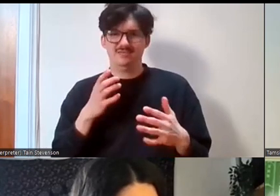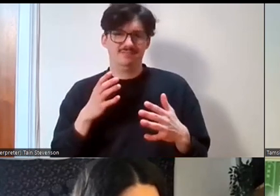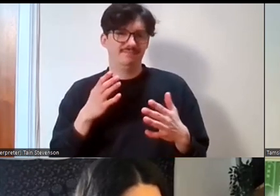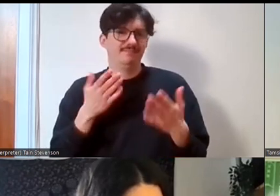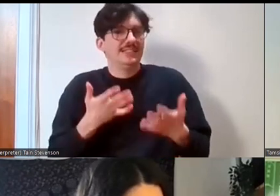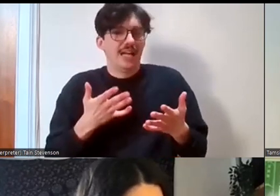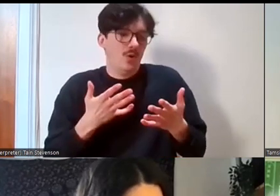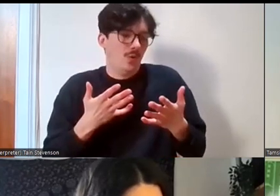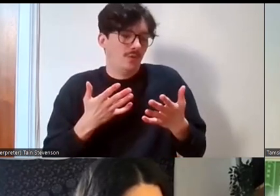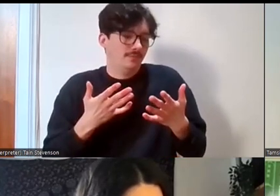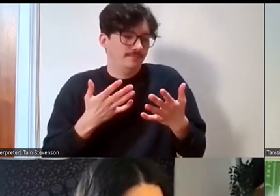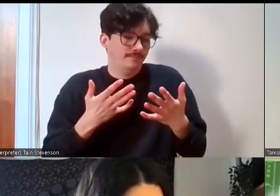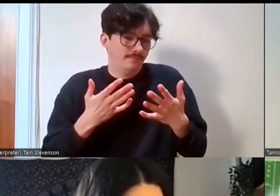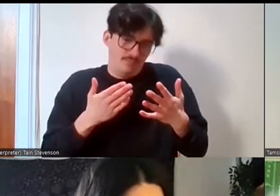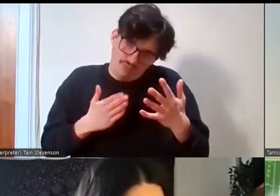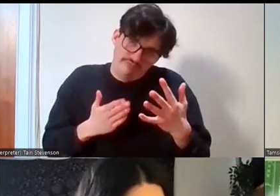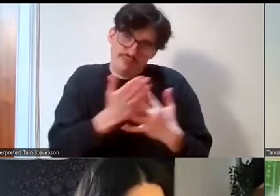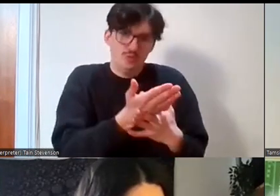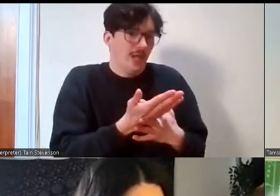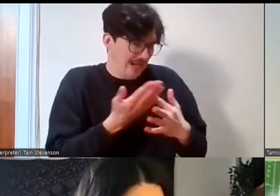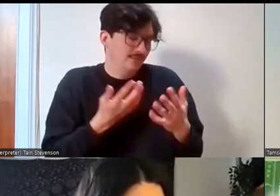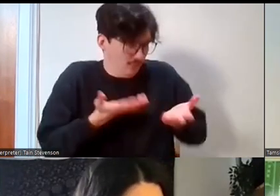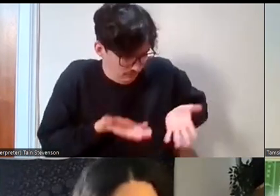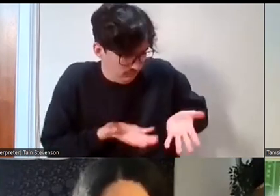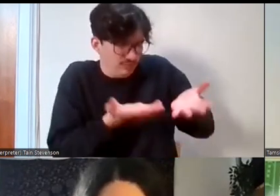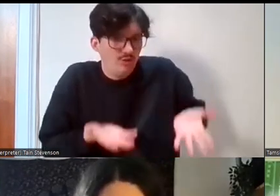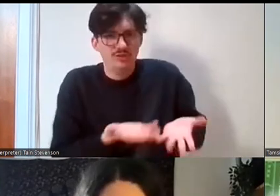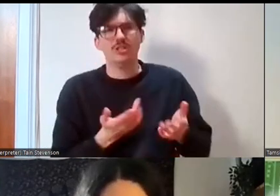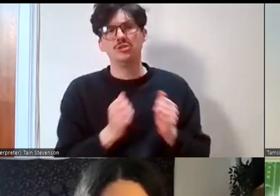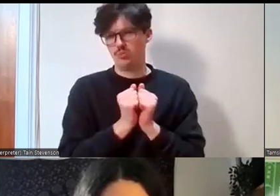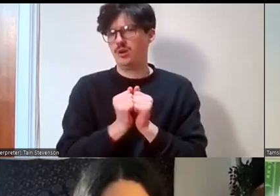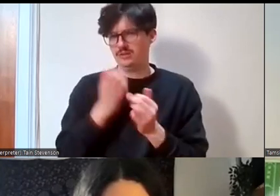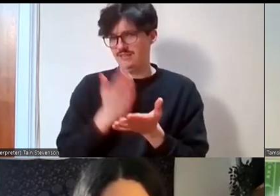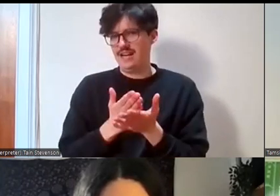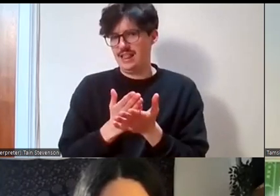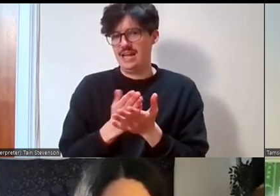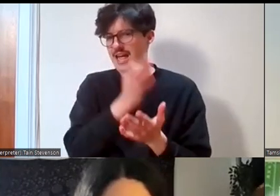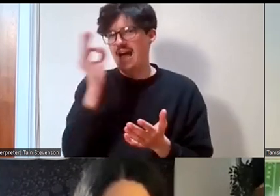internships and traineeships. So yeah, ask, you never know. Ask someone that looks like you